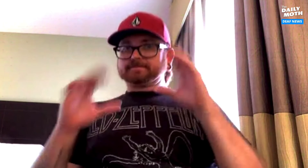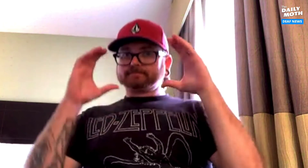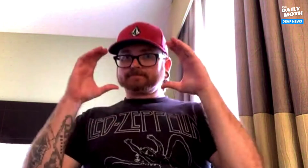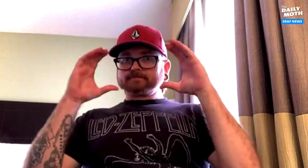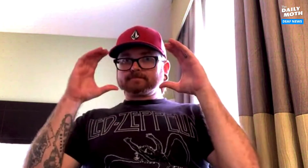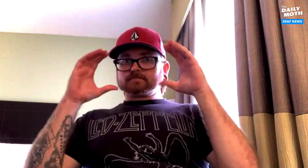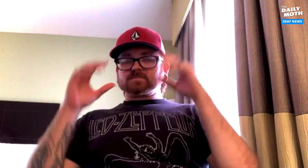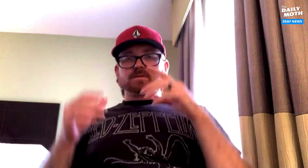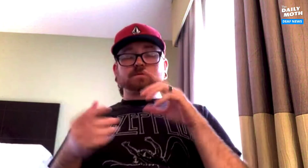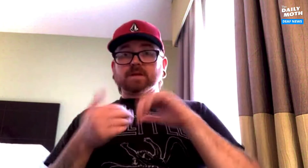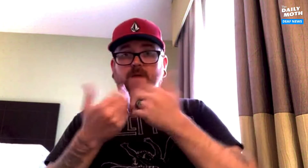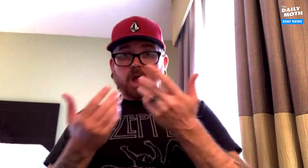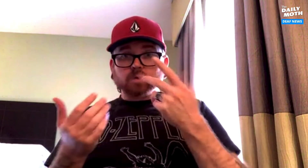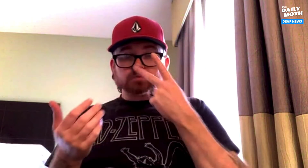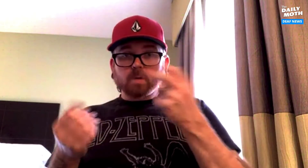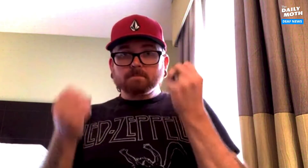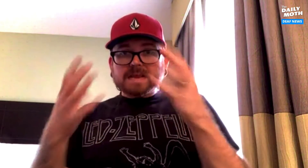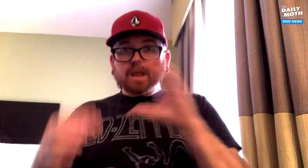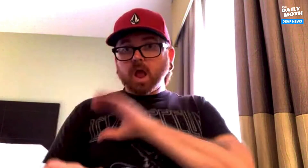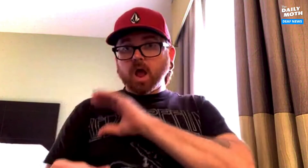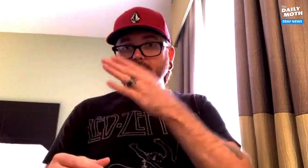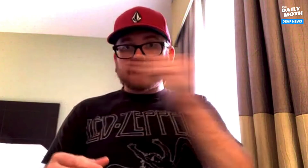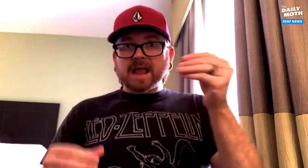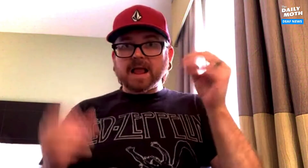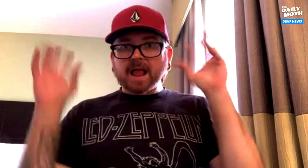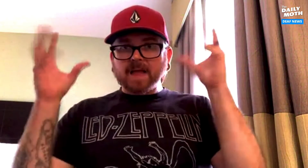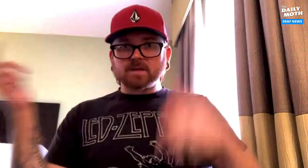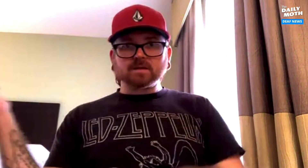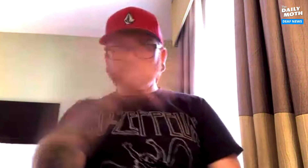I stayed awake then I saw many police officers and ambulances